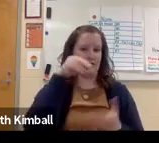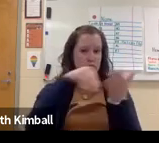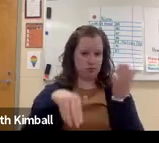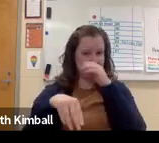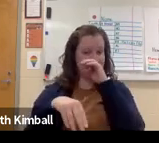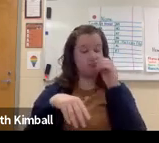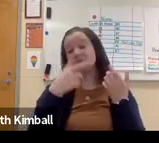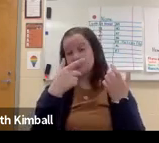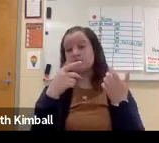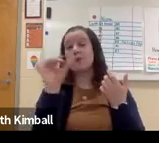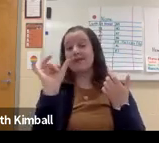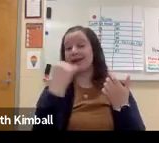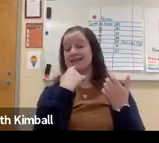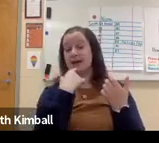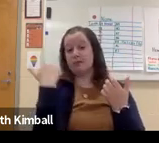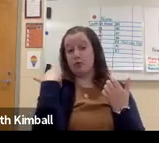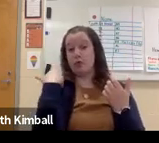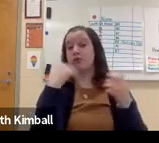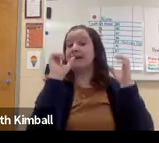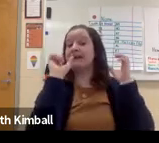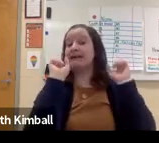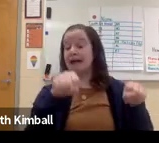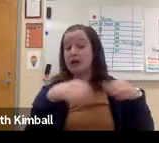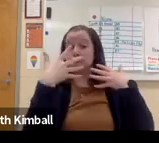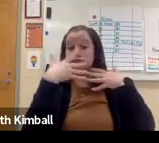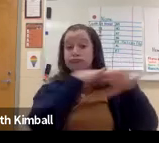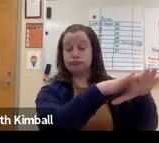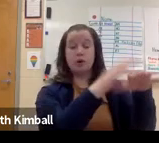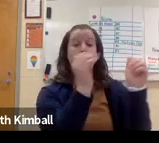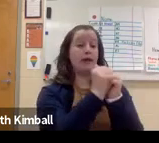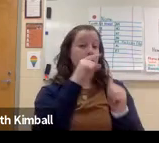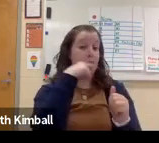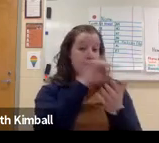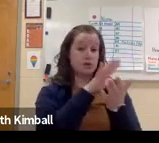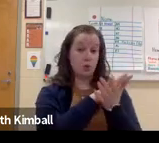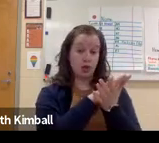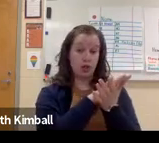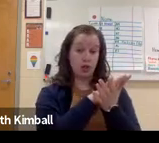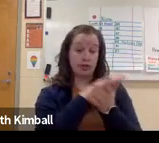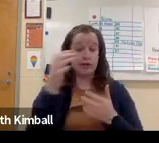Educational options for deaf students, as I said before, they can be mainstreamed